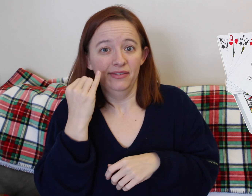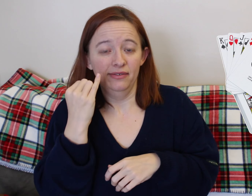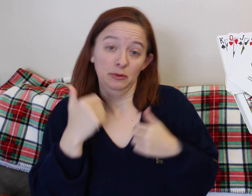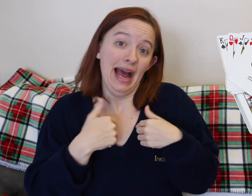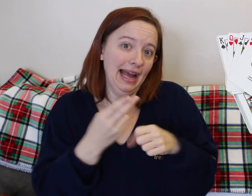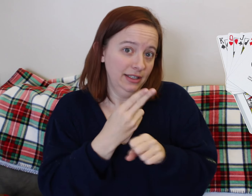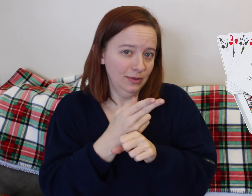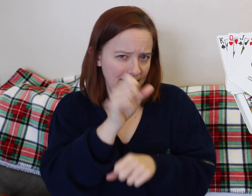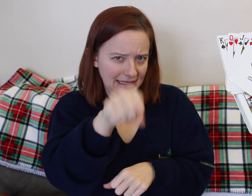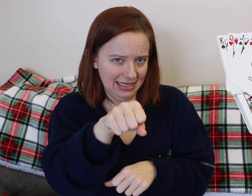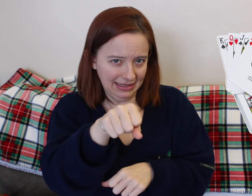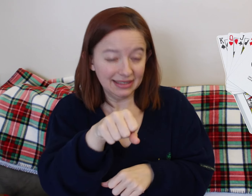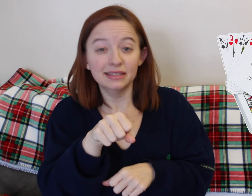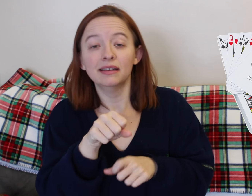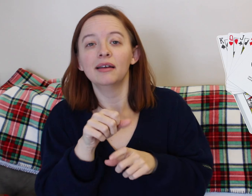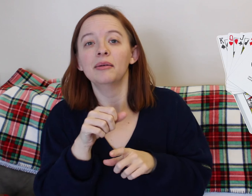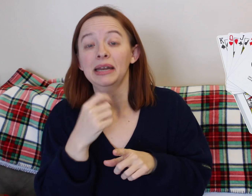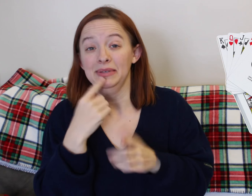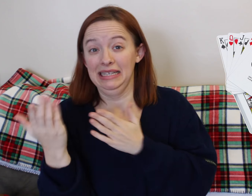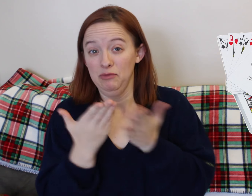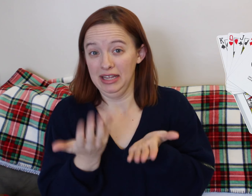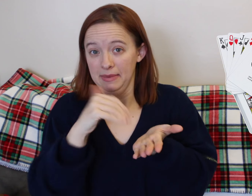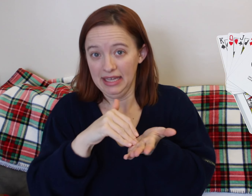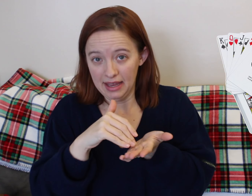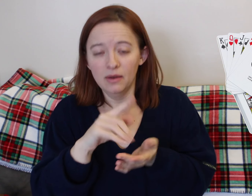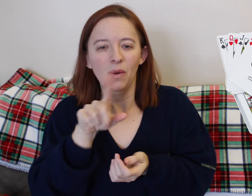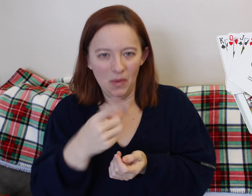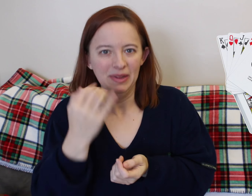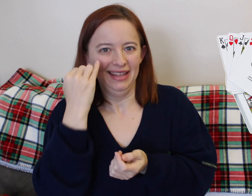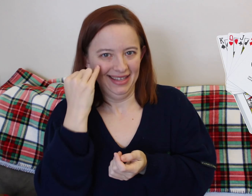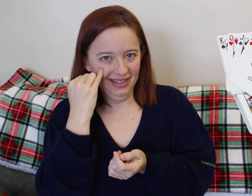Bring playing cards, bring games, bring books, whatever... yes!